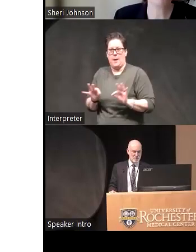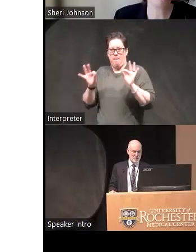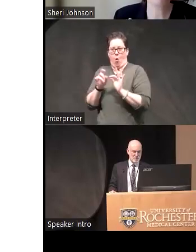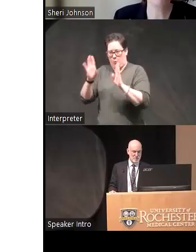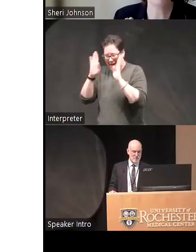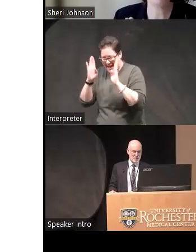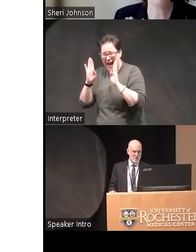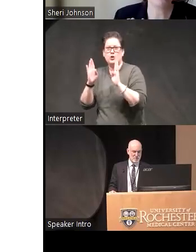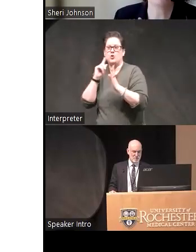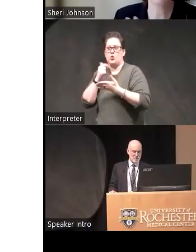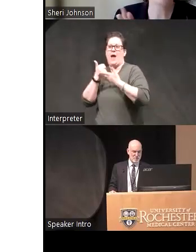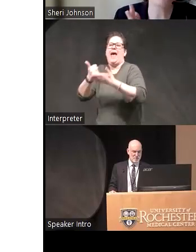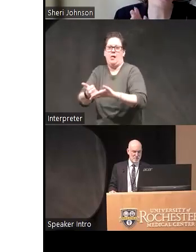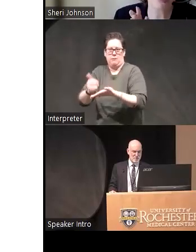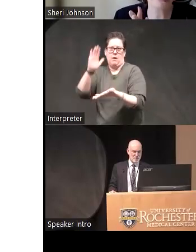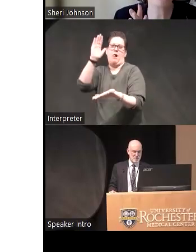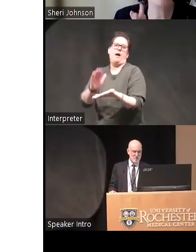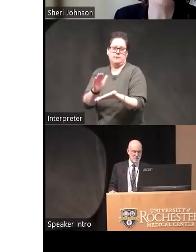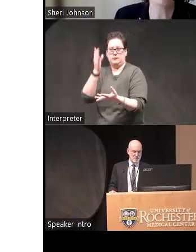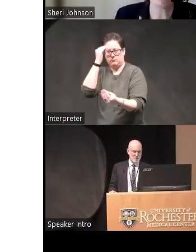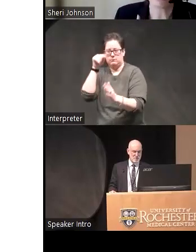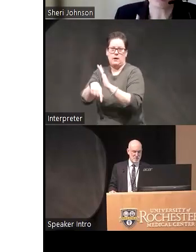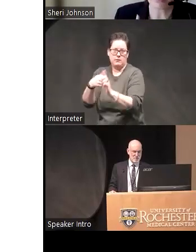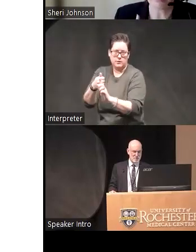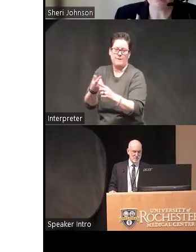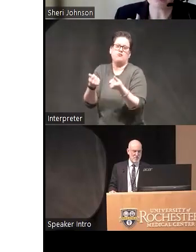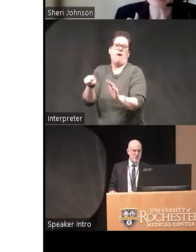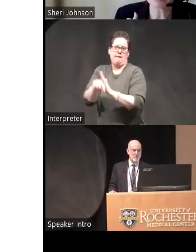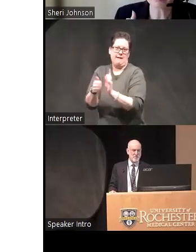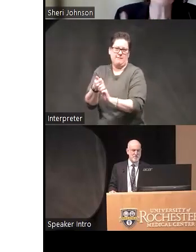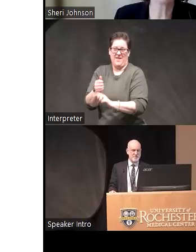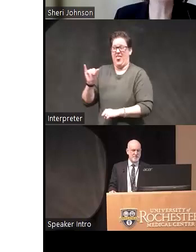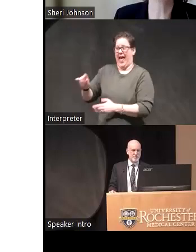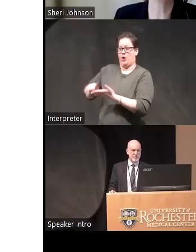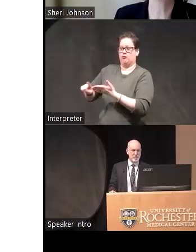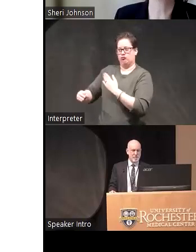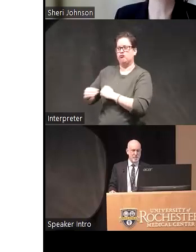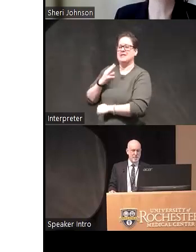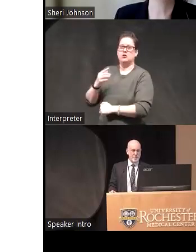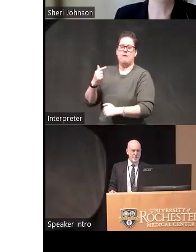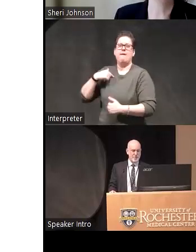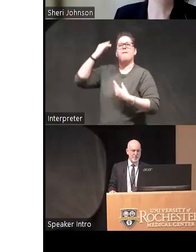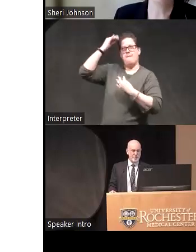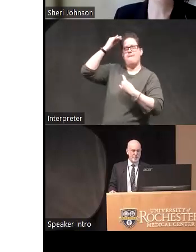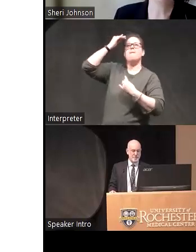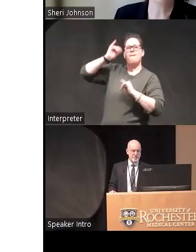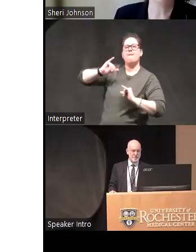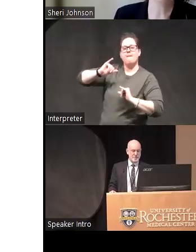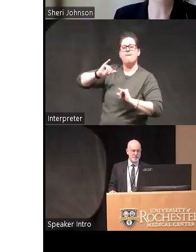to and I've been very very influenced by that kind of um type of thinking and and more and a lot of